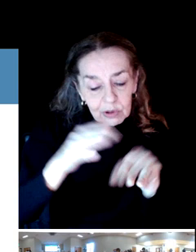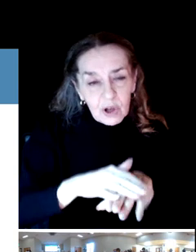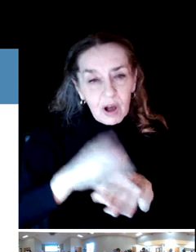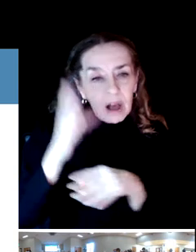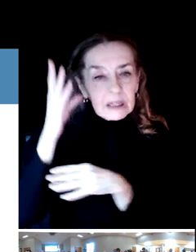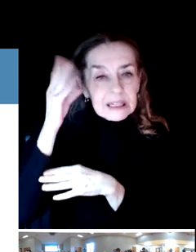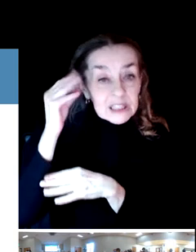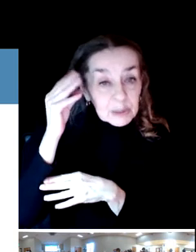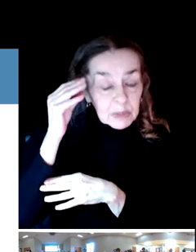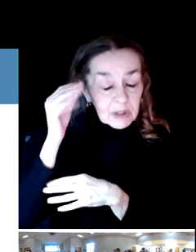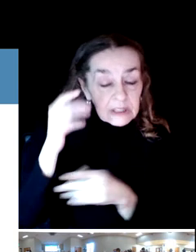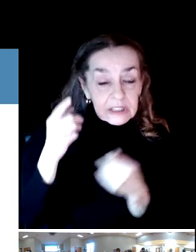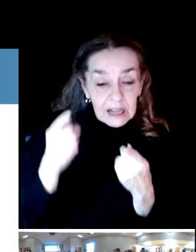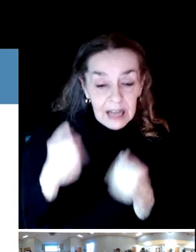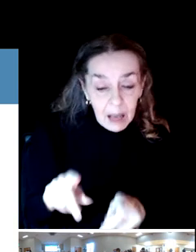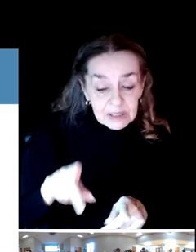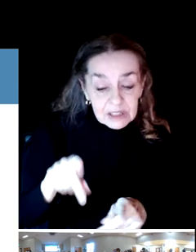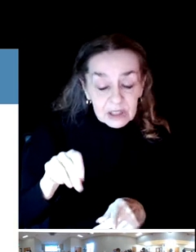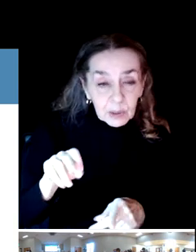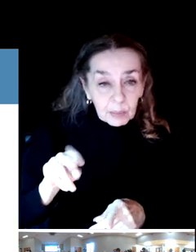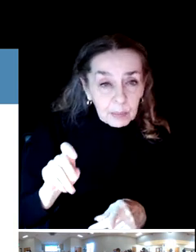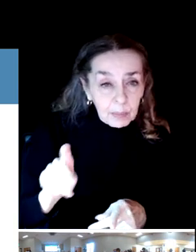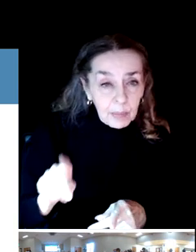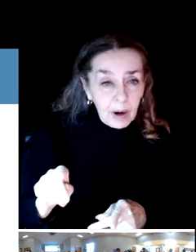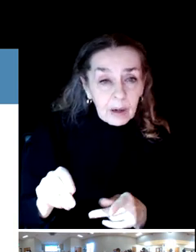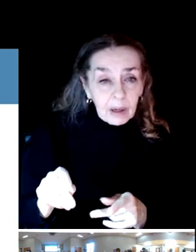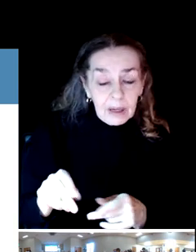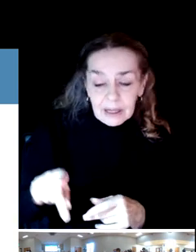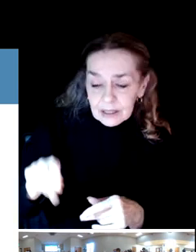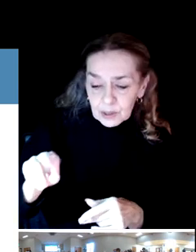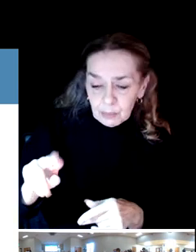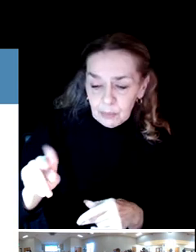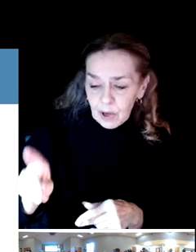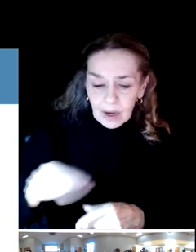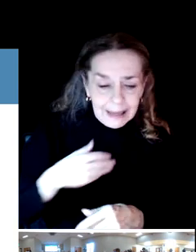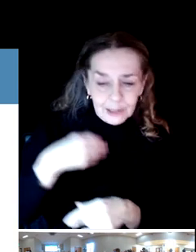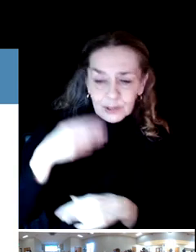Having a green area that we call a park that has two benches, say, isn't really going to